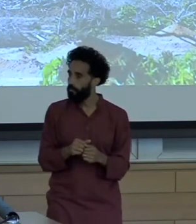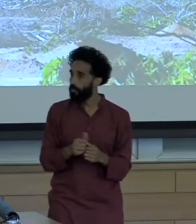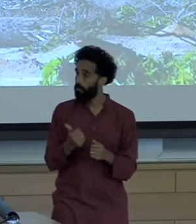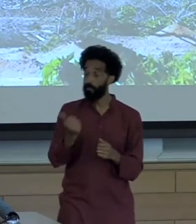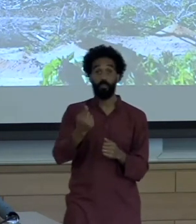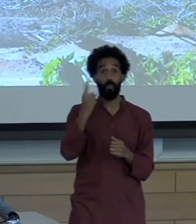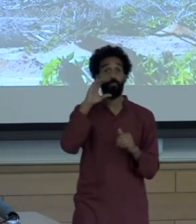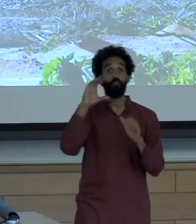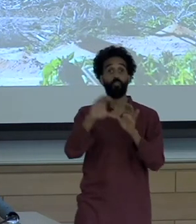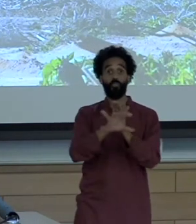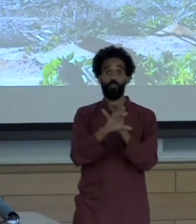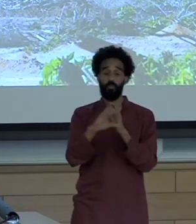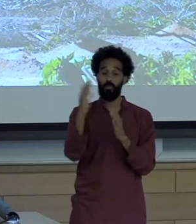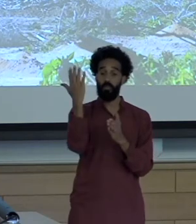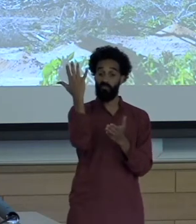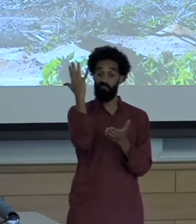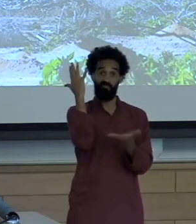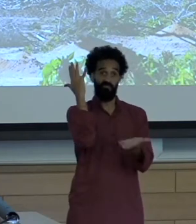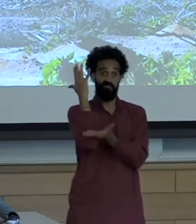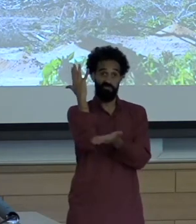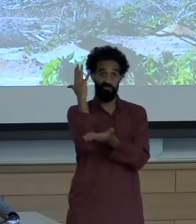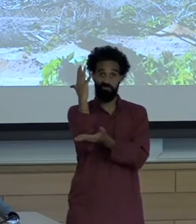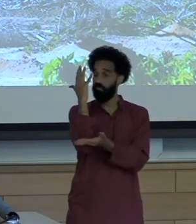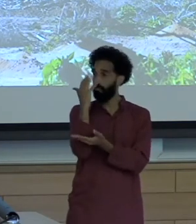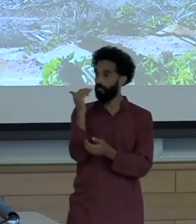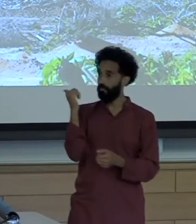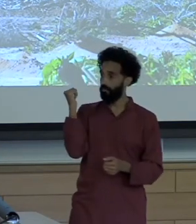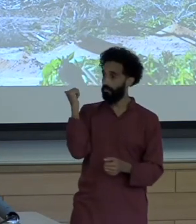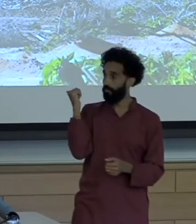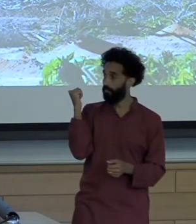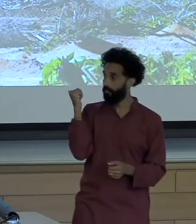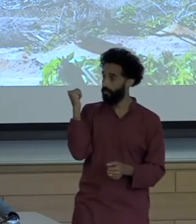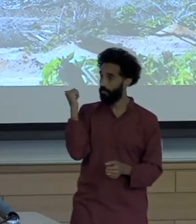The outskirts of Santarain and it ended up being on the cover of our book